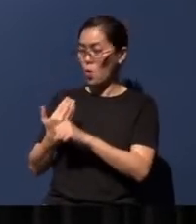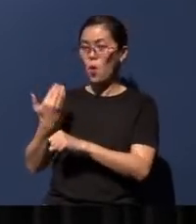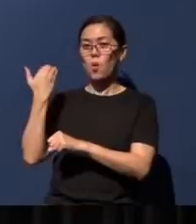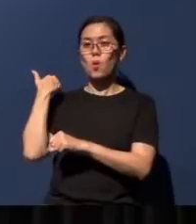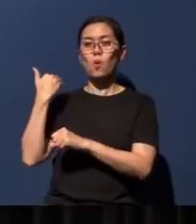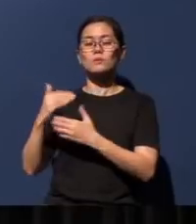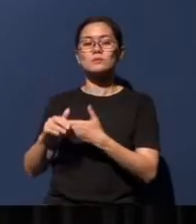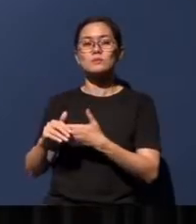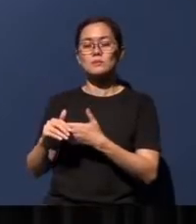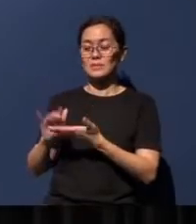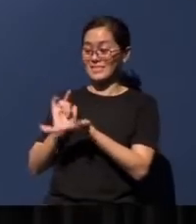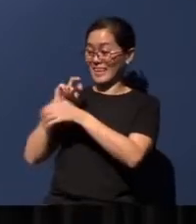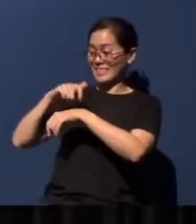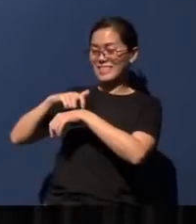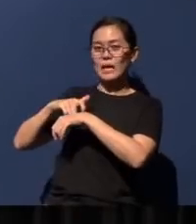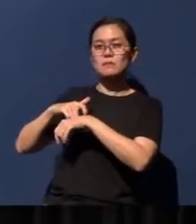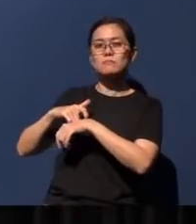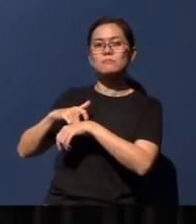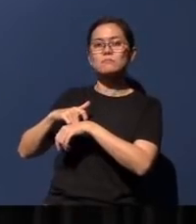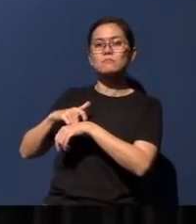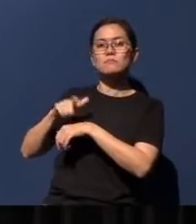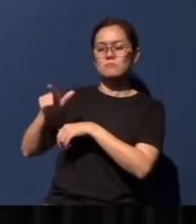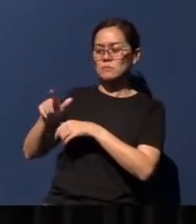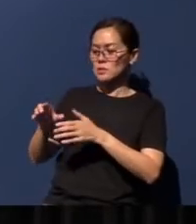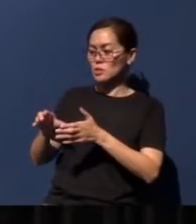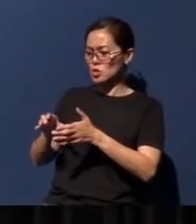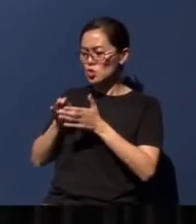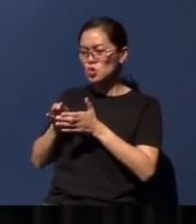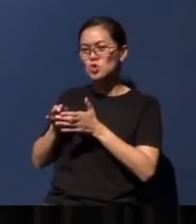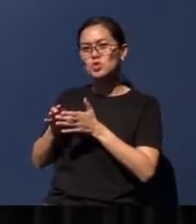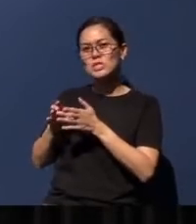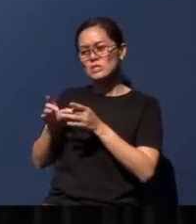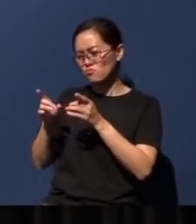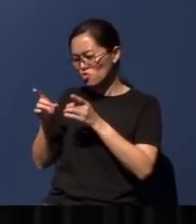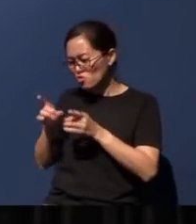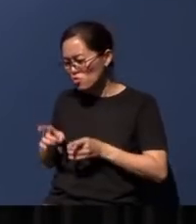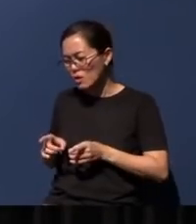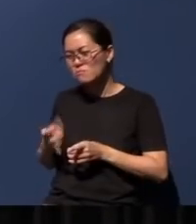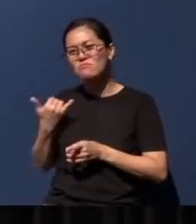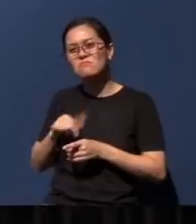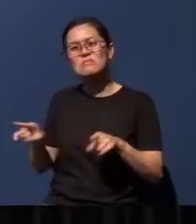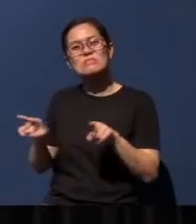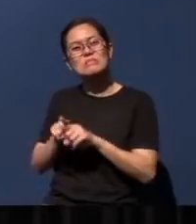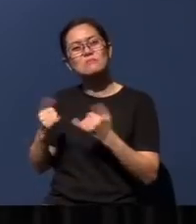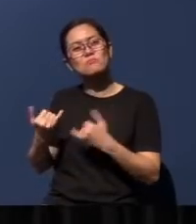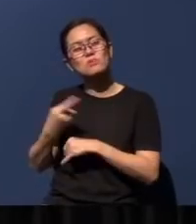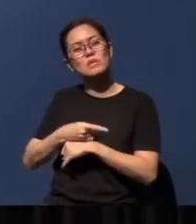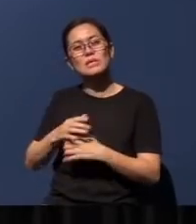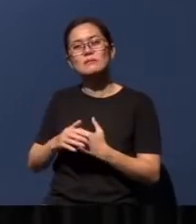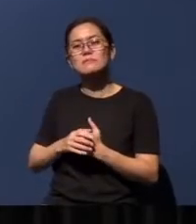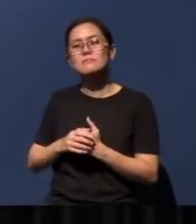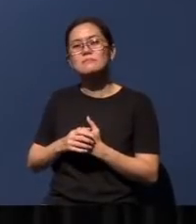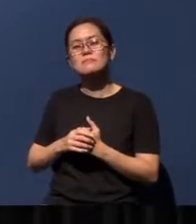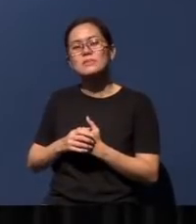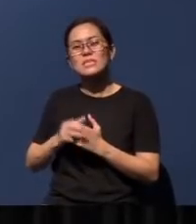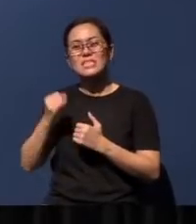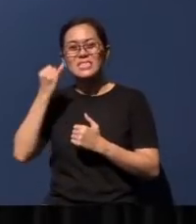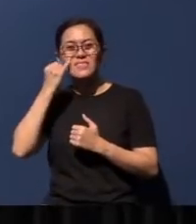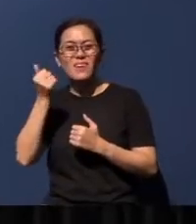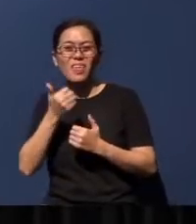the world that he described are still very much the same today. If anything, it has gotten worse. So